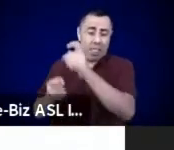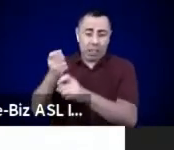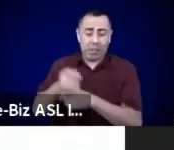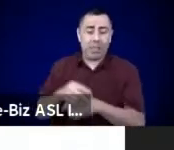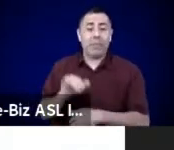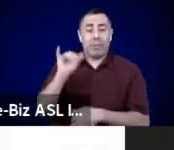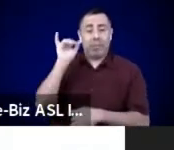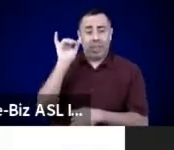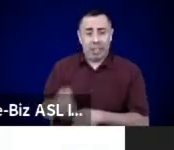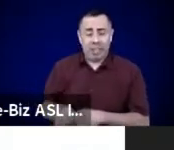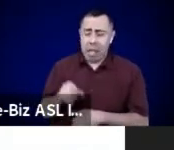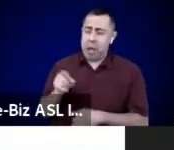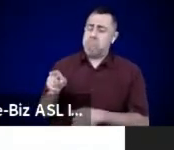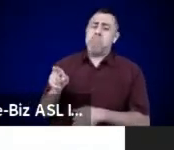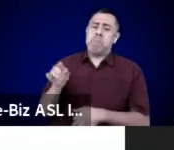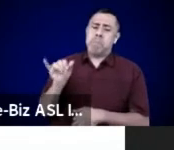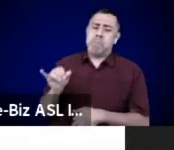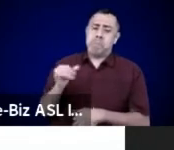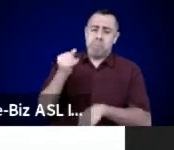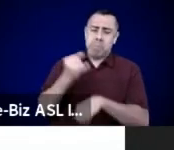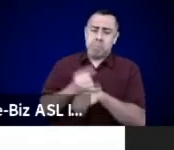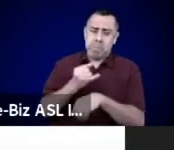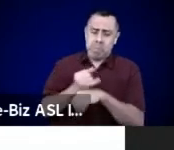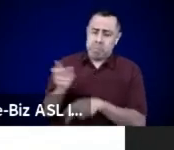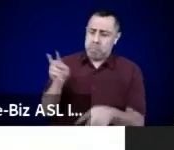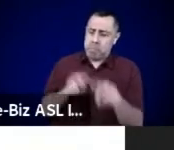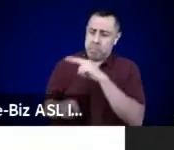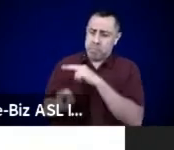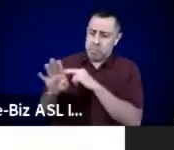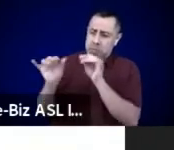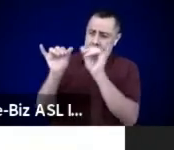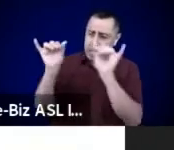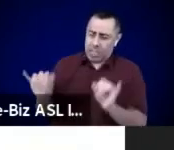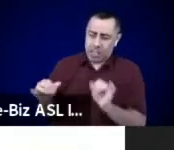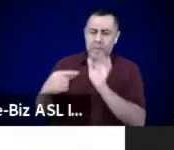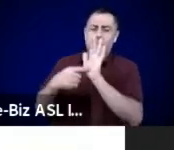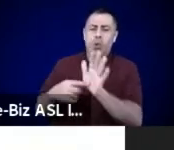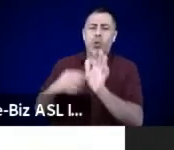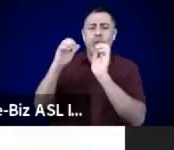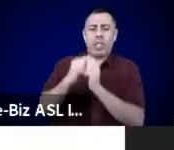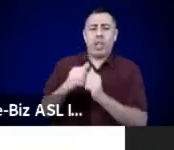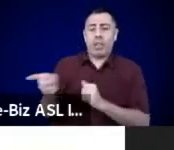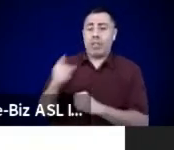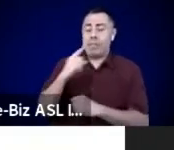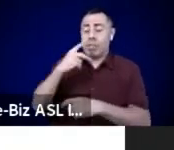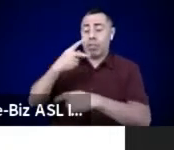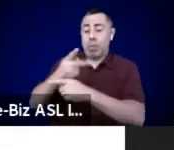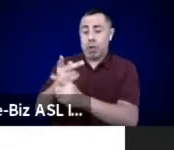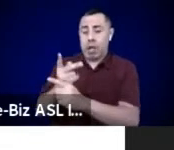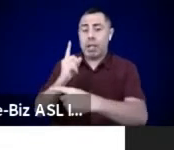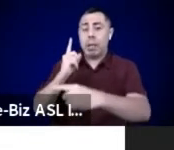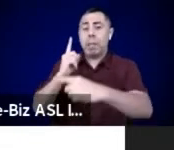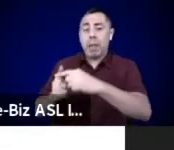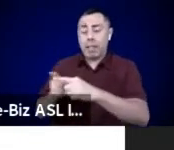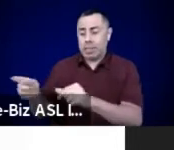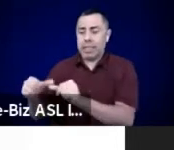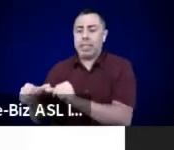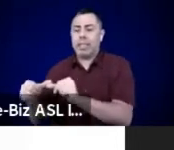Sink my pains and complains Let the river take them, river drown them My ego and my blame